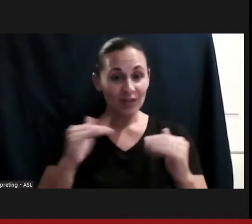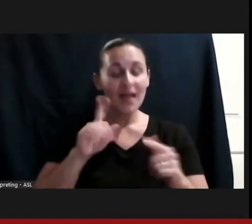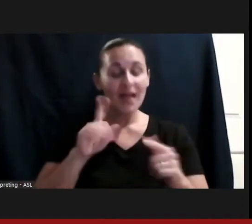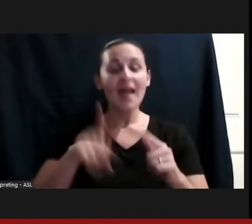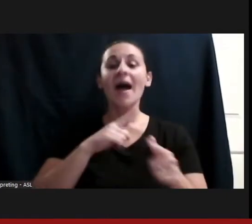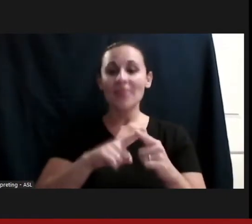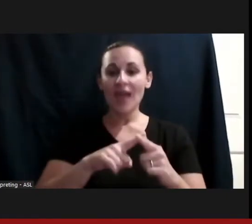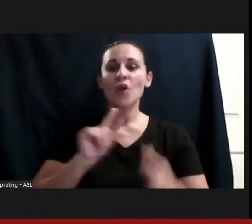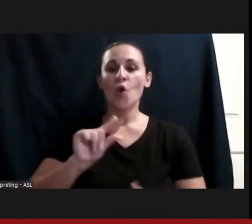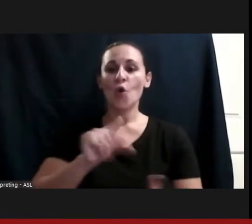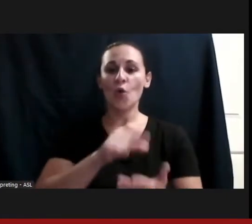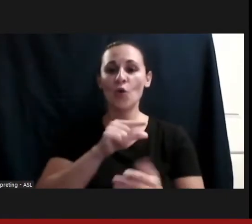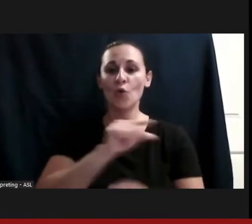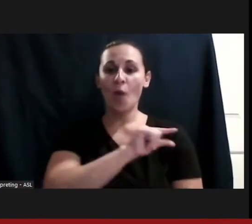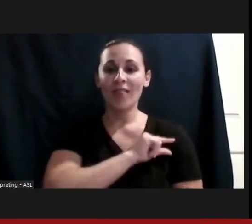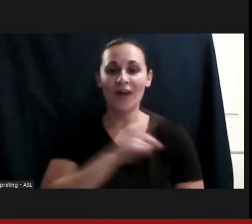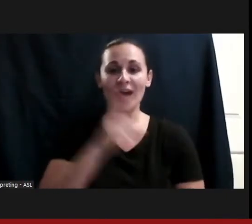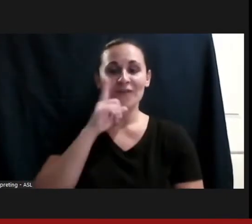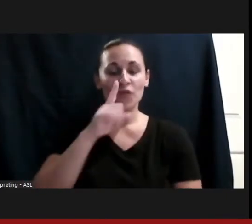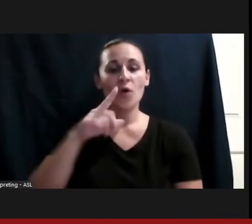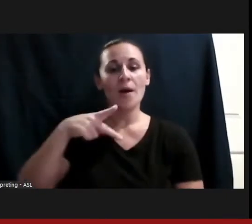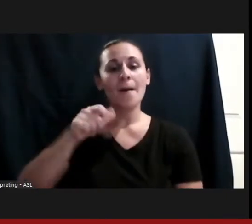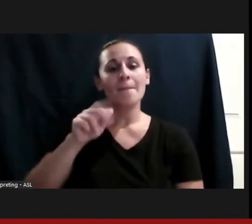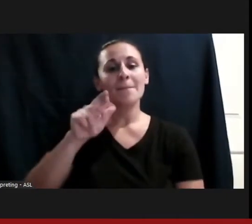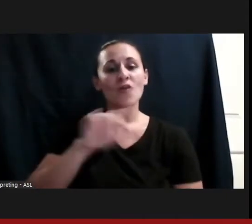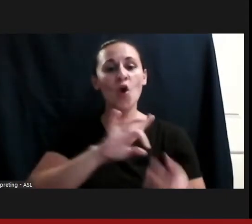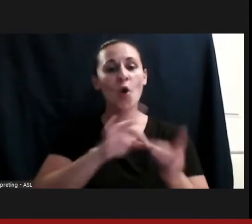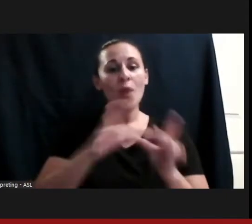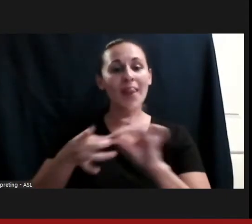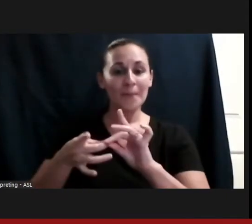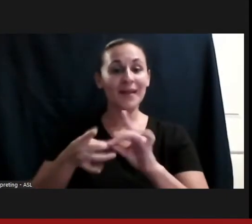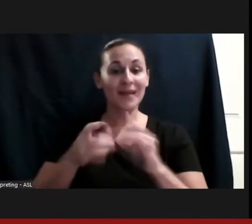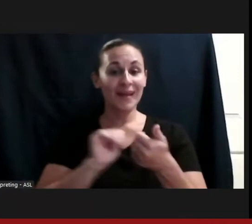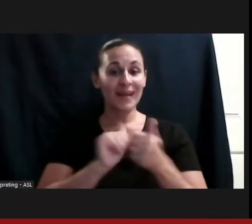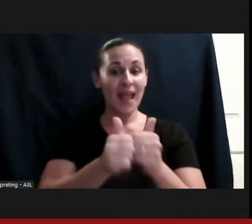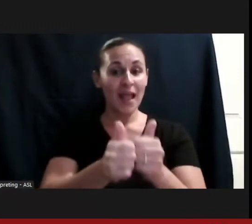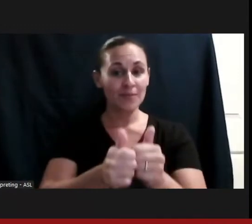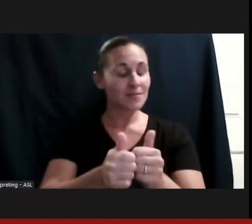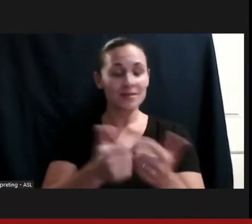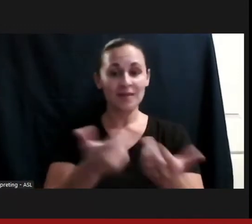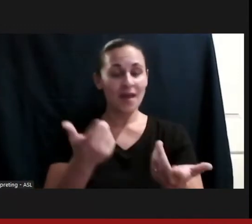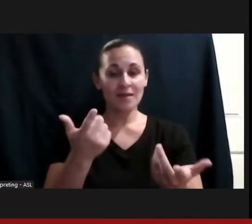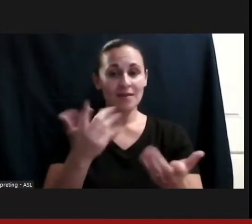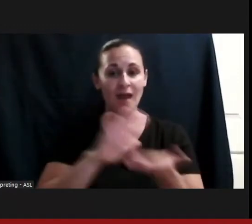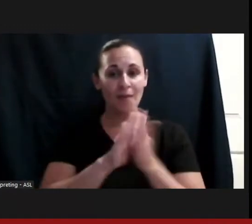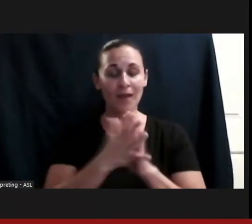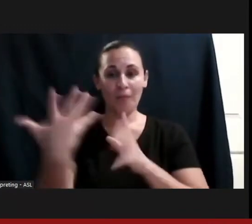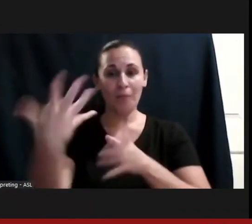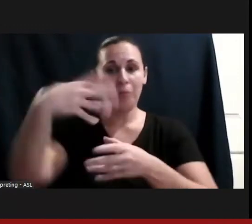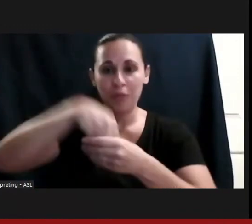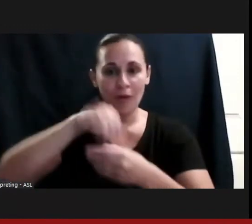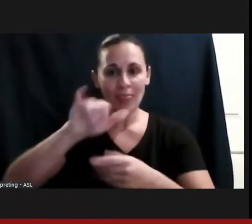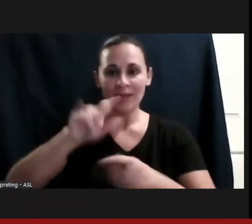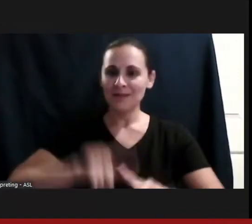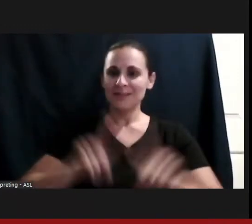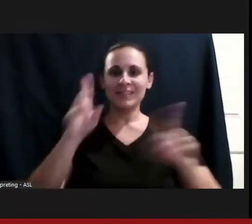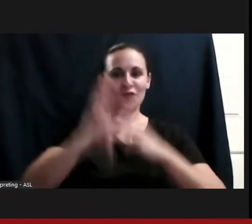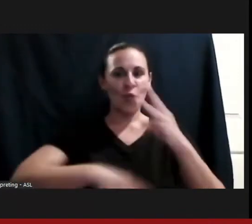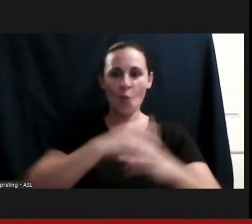and suddenly was sort of catapulted into this world of elite sport. And I ultimately ended up writing that wave and competing